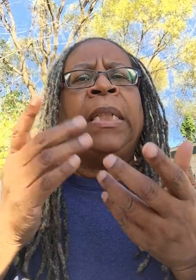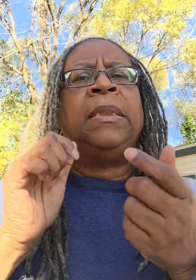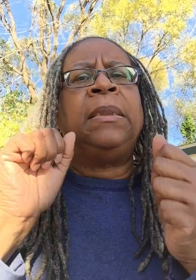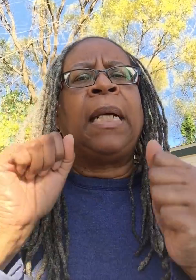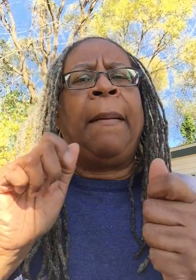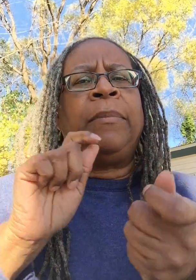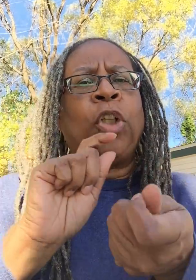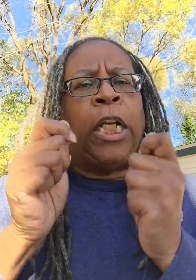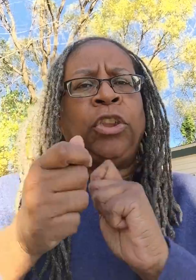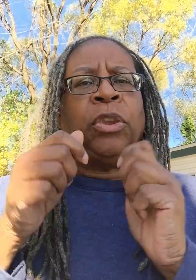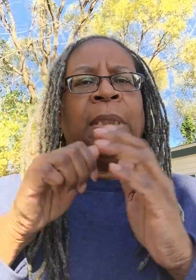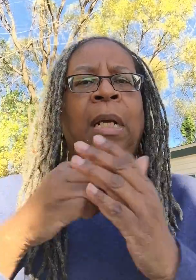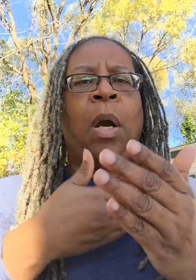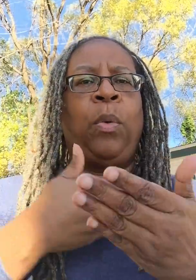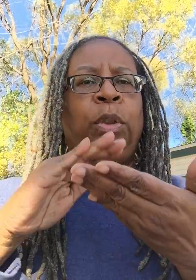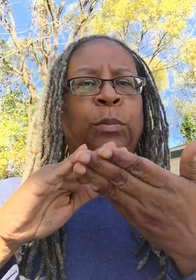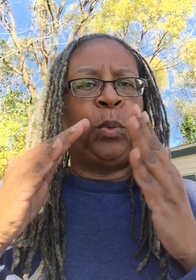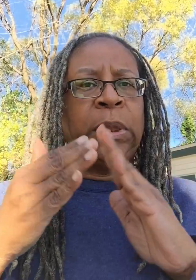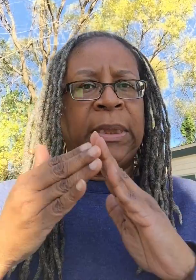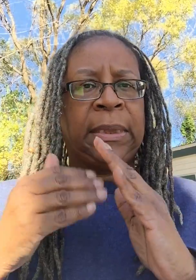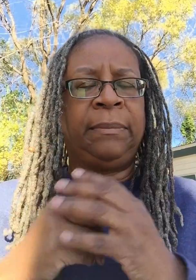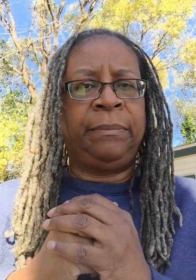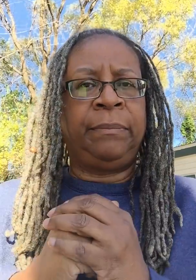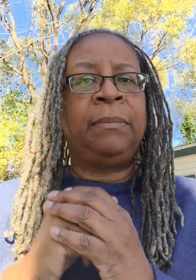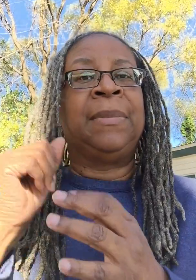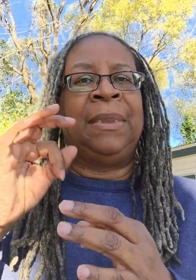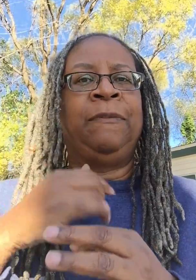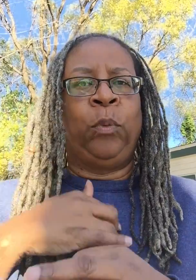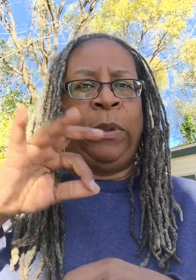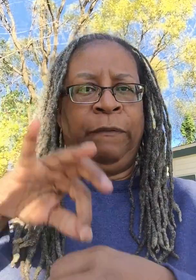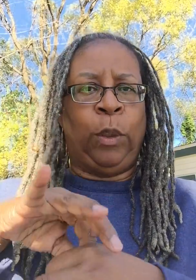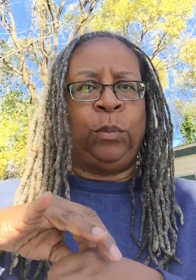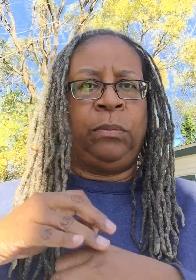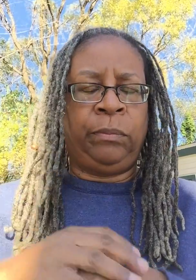Things can change in our community if we vote.